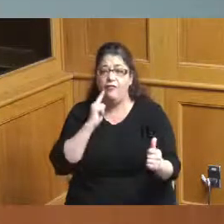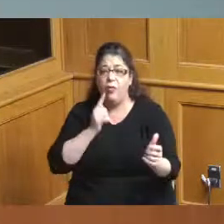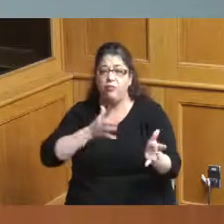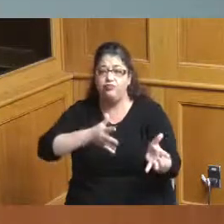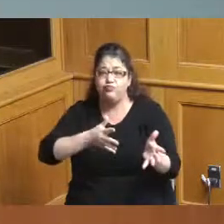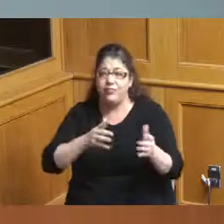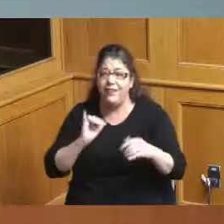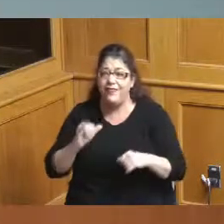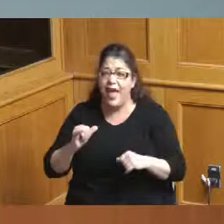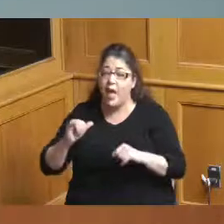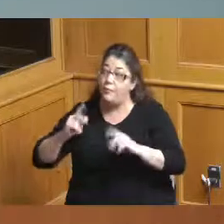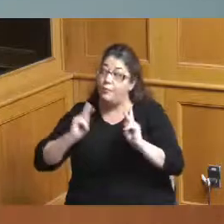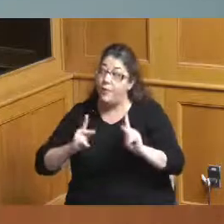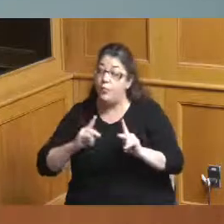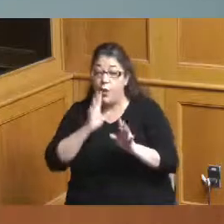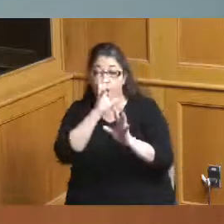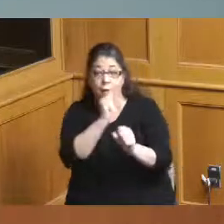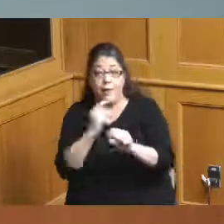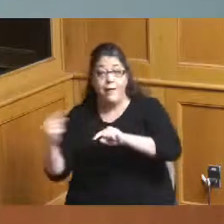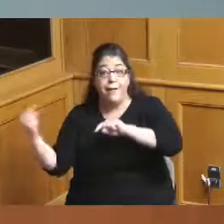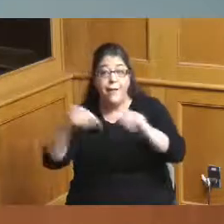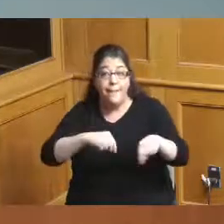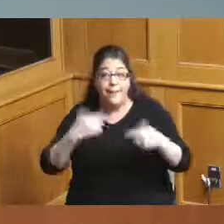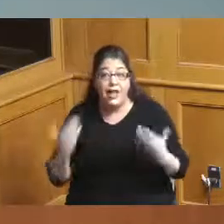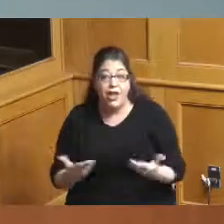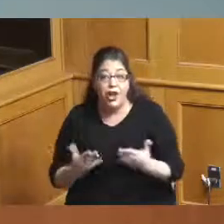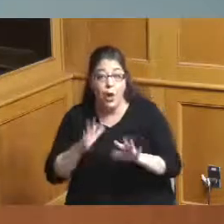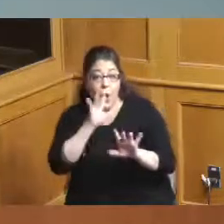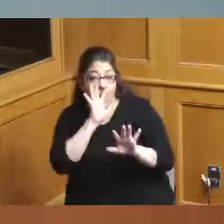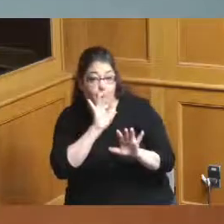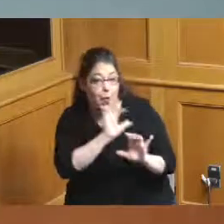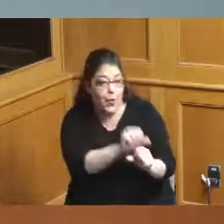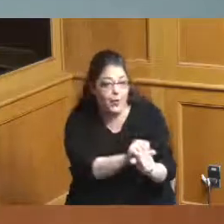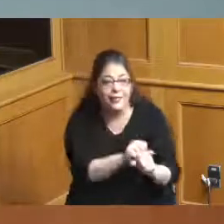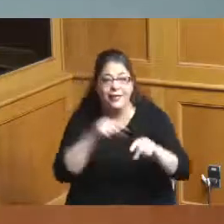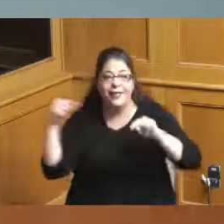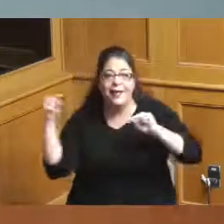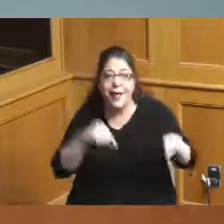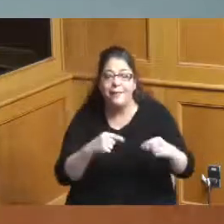in this region post Covid and I know we're not post Covid but we'll get there eventually